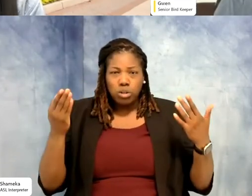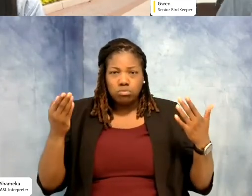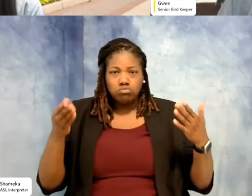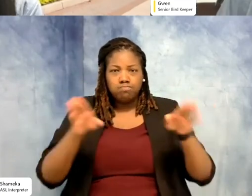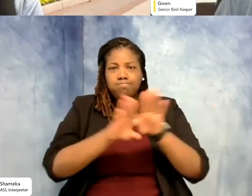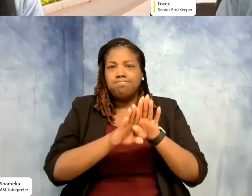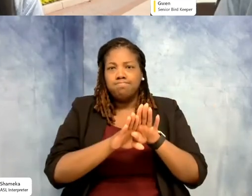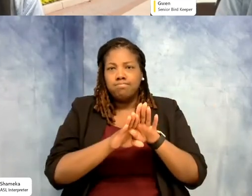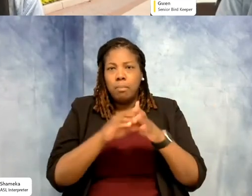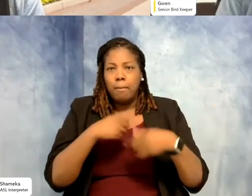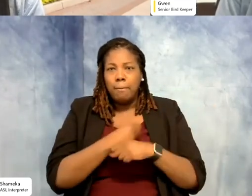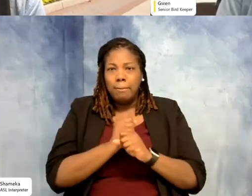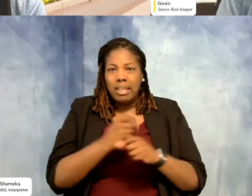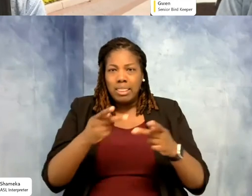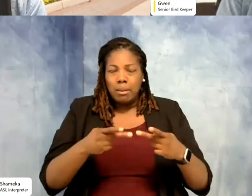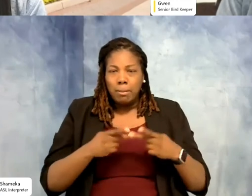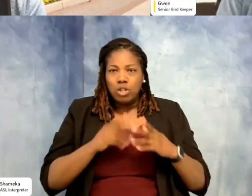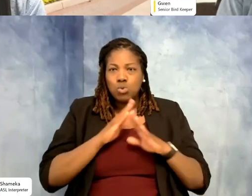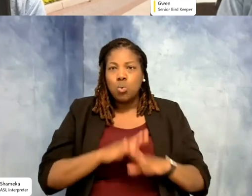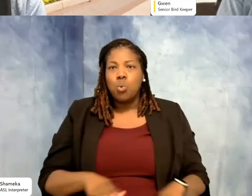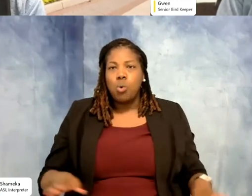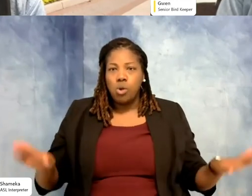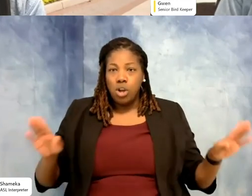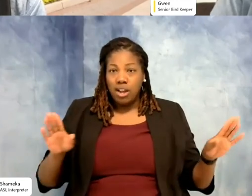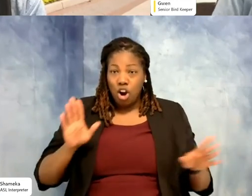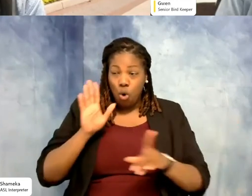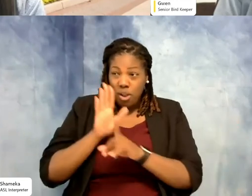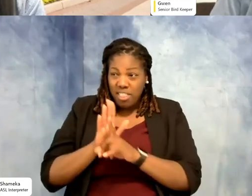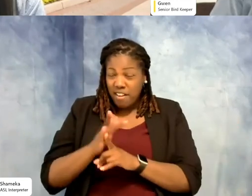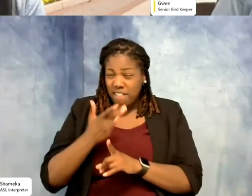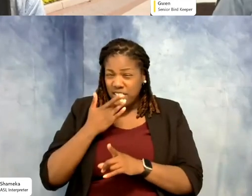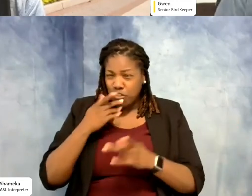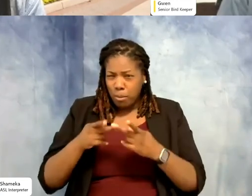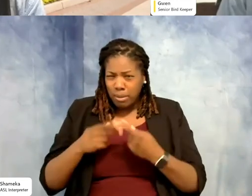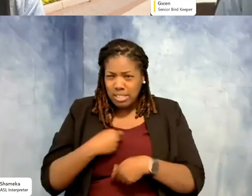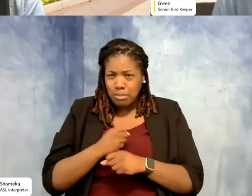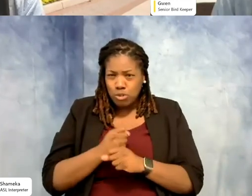it where they're in their one area that they love, make it safe, make it quiet, keep them safe.